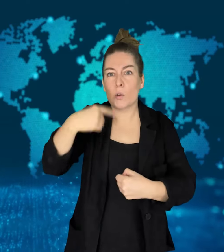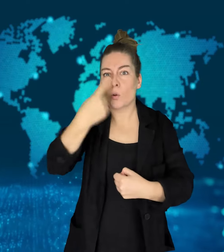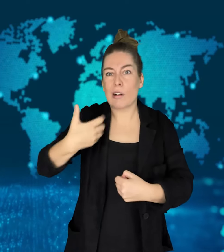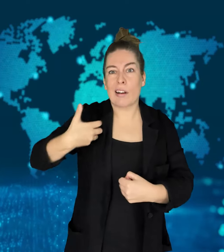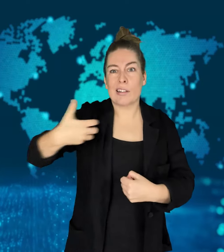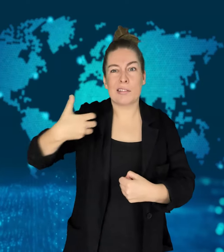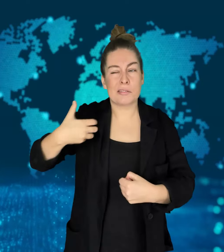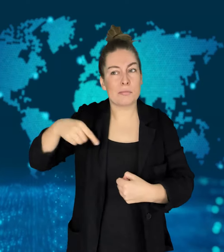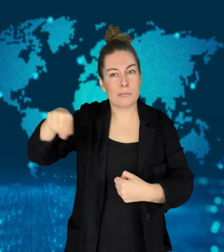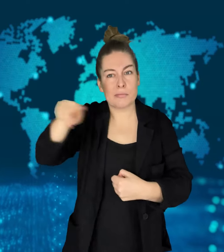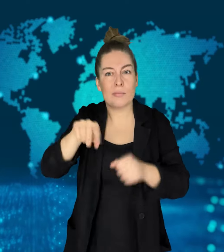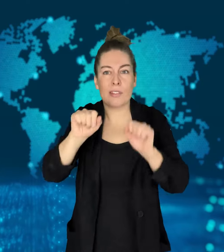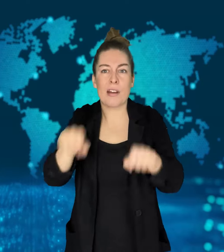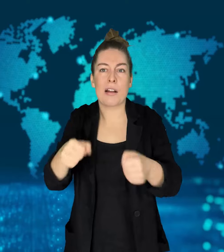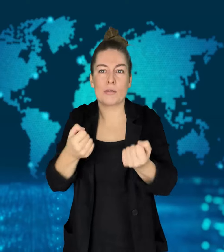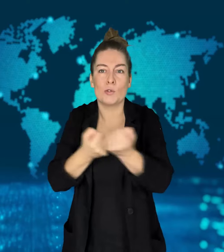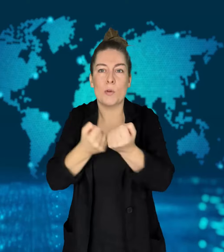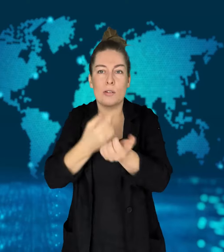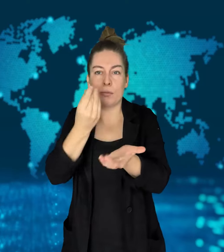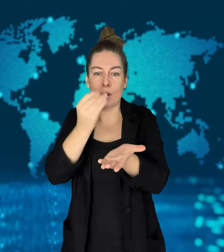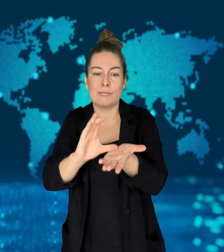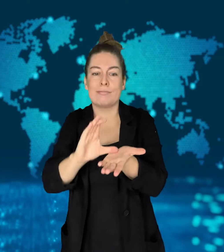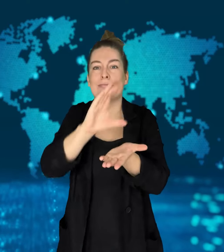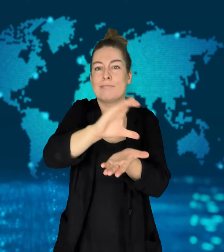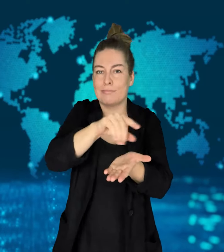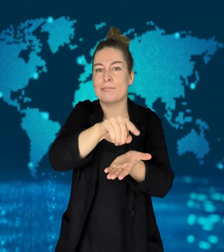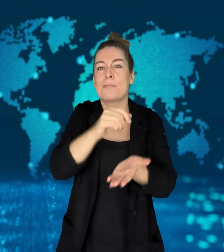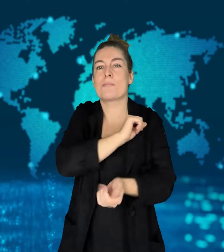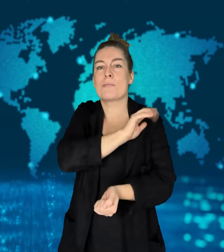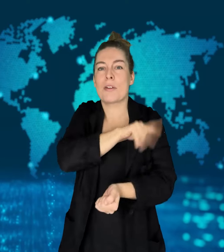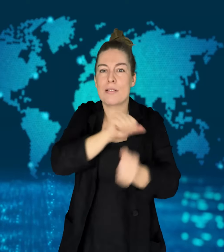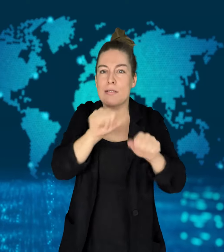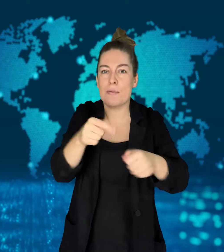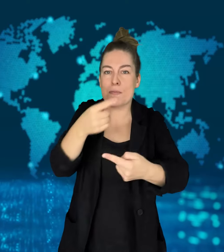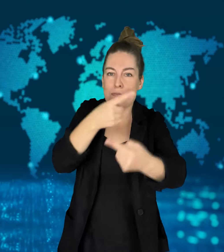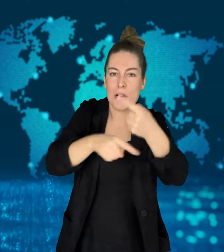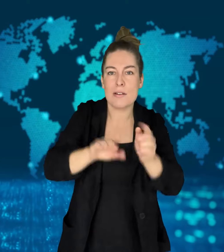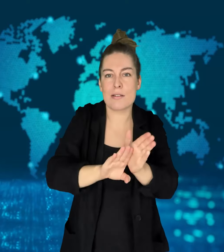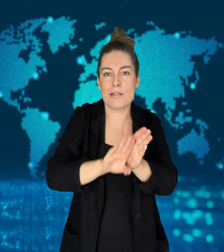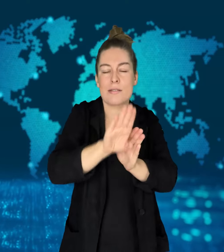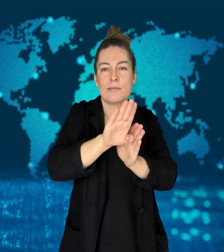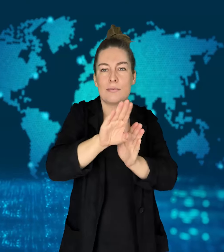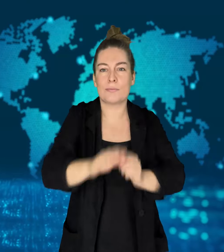It's possible that funds will need to come from oil-rich Arab countries in the area.